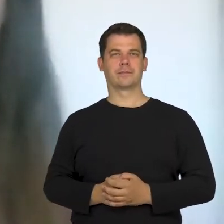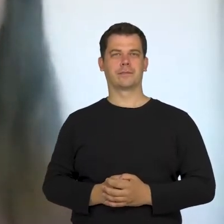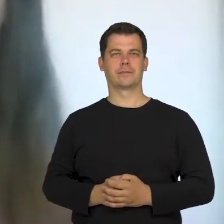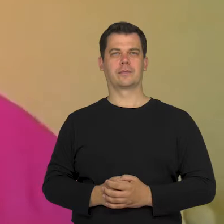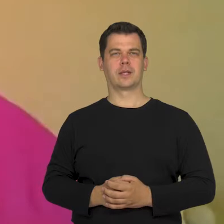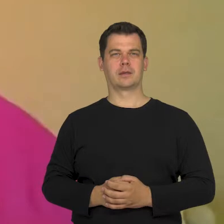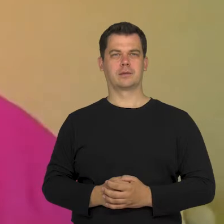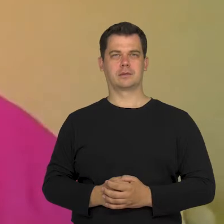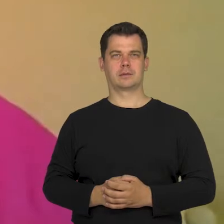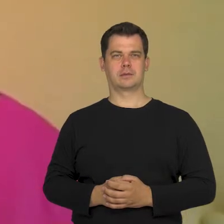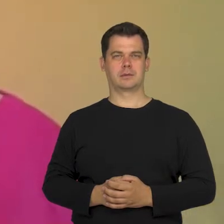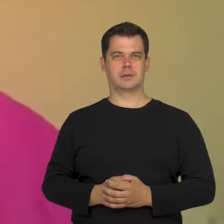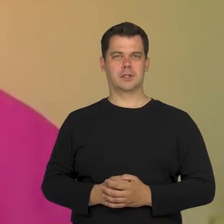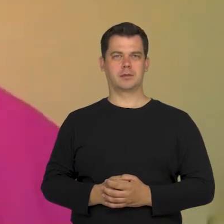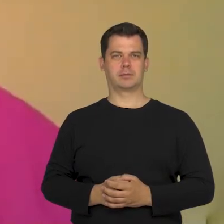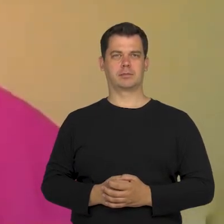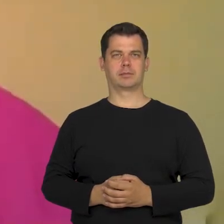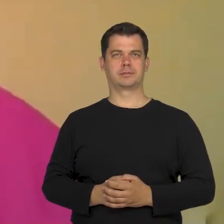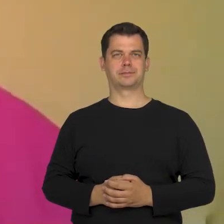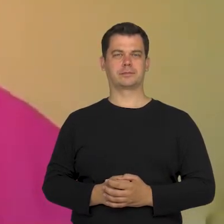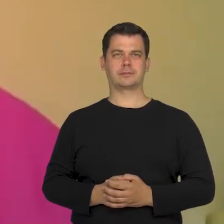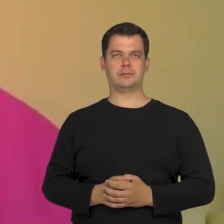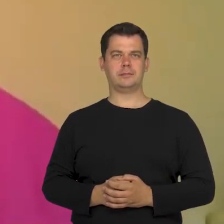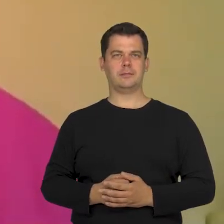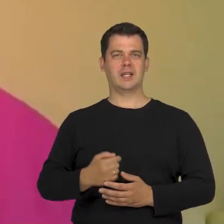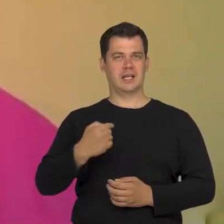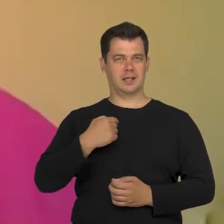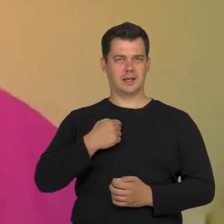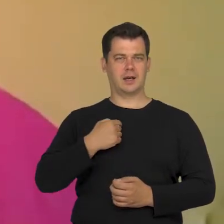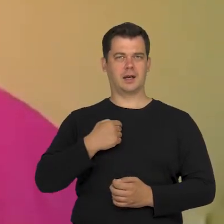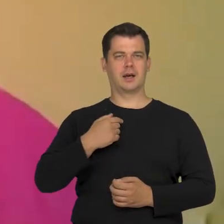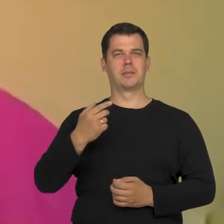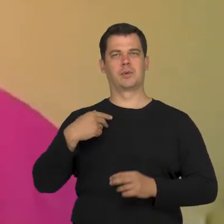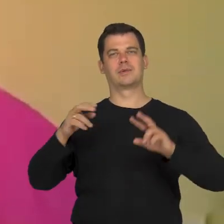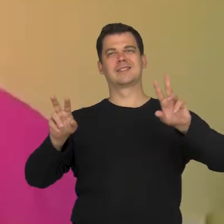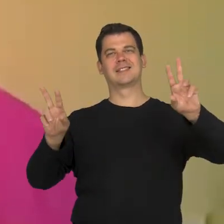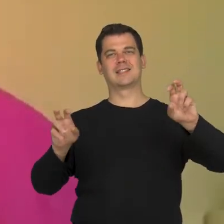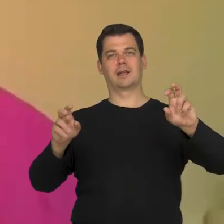After reading this quote many times